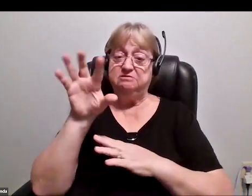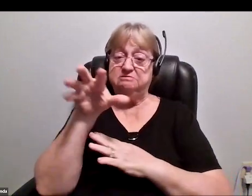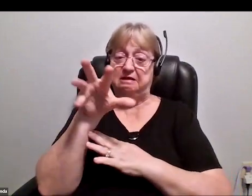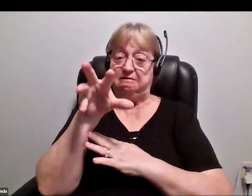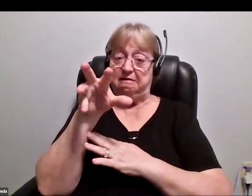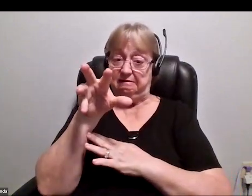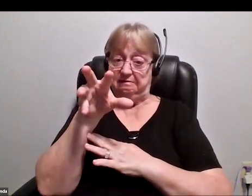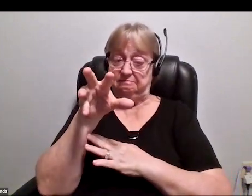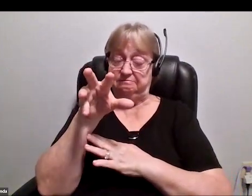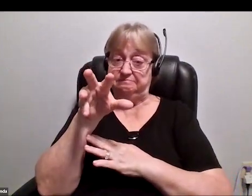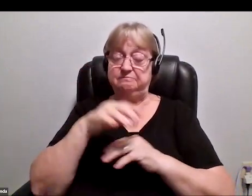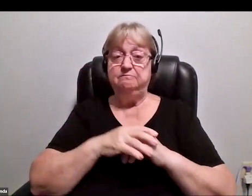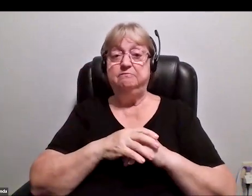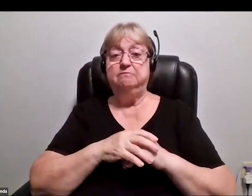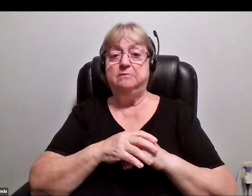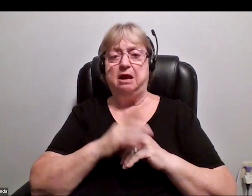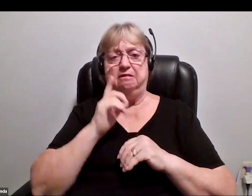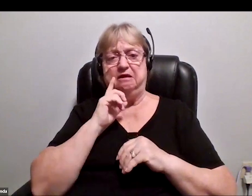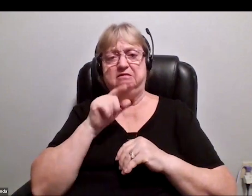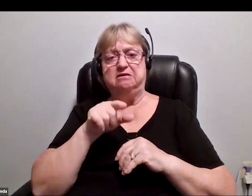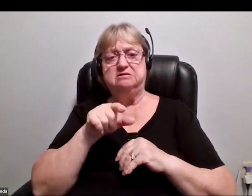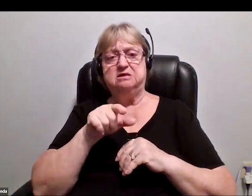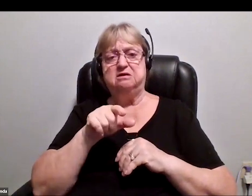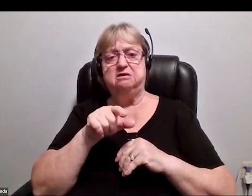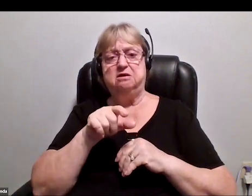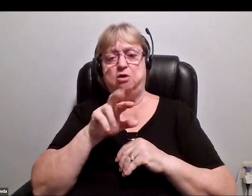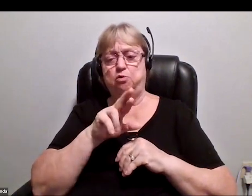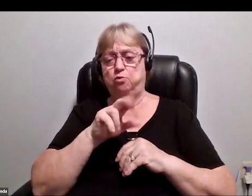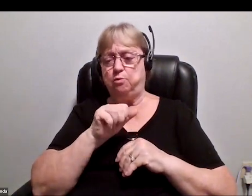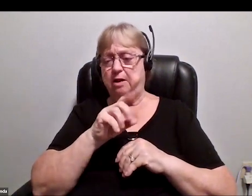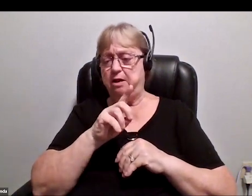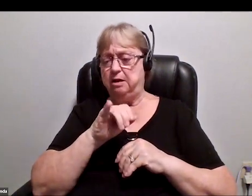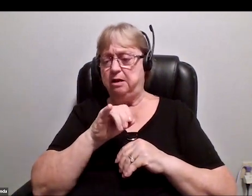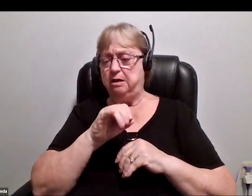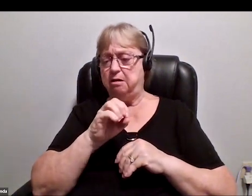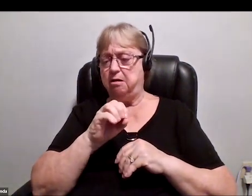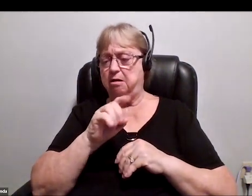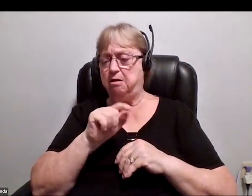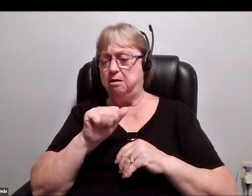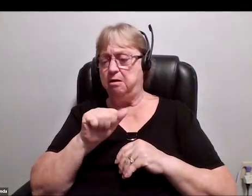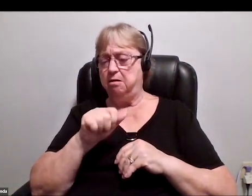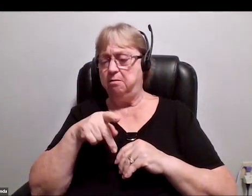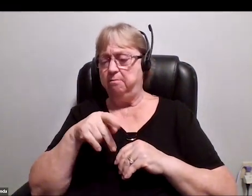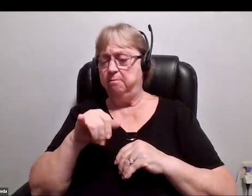It is, I think, a radiata pine forest, like a managed forest plantation